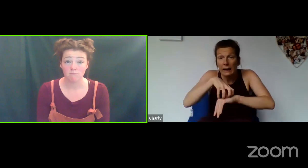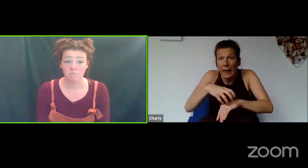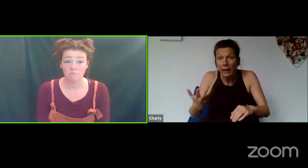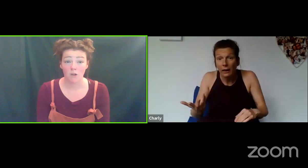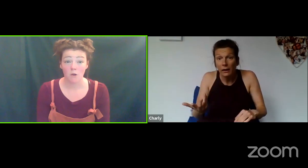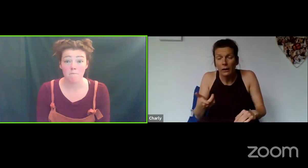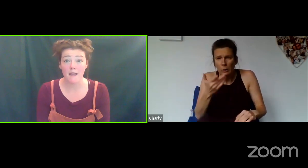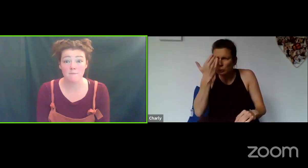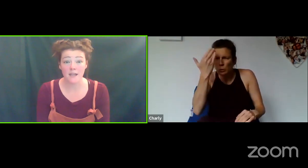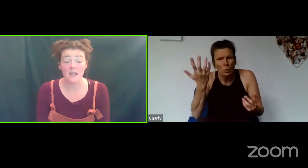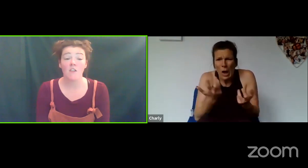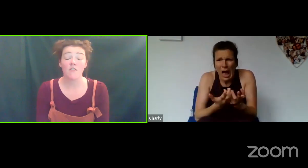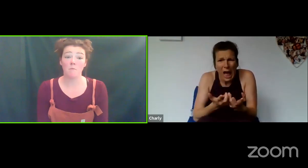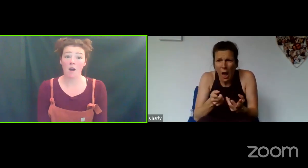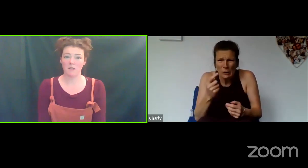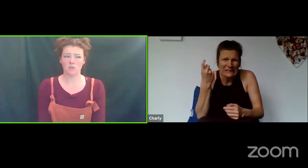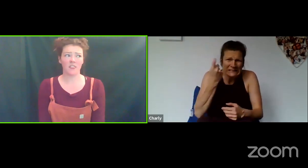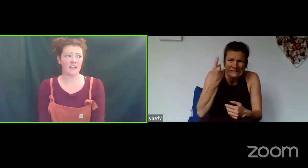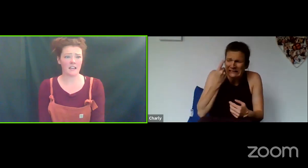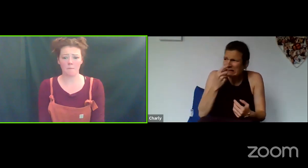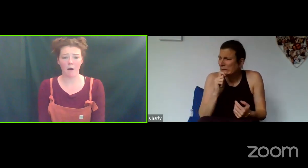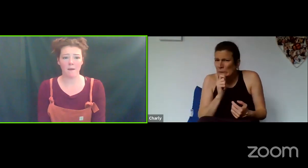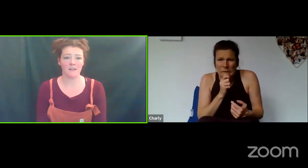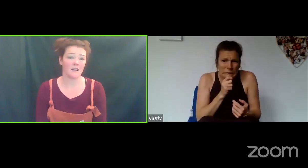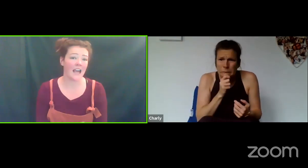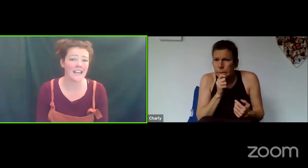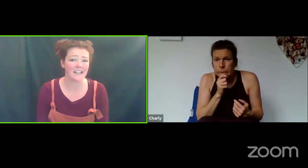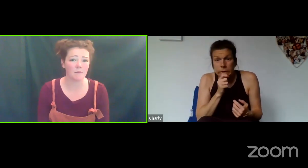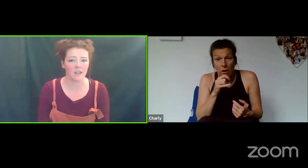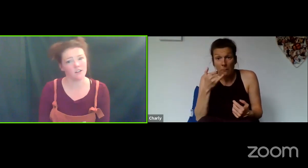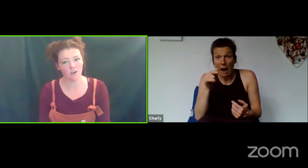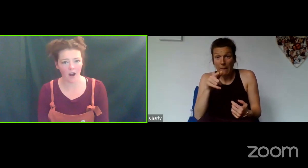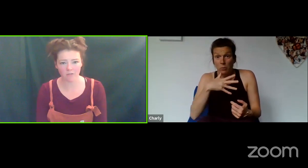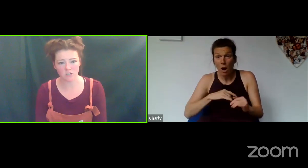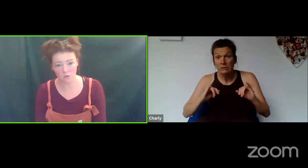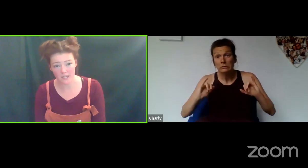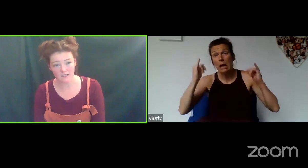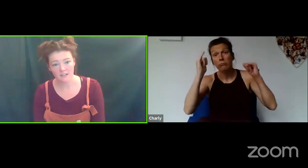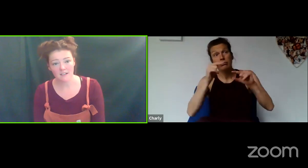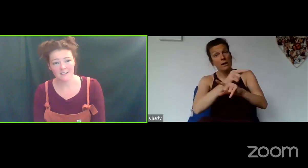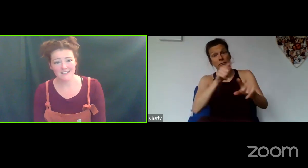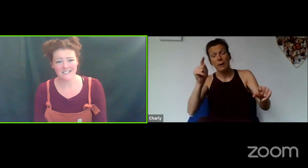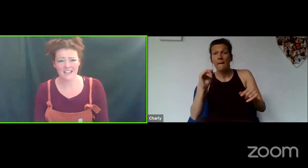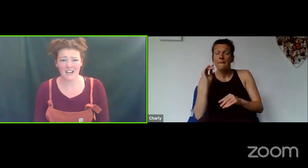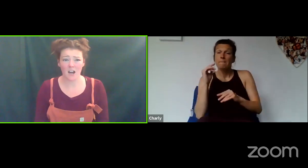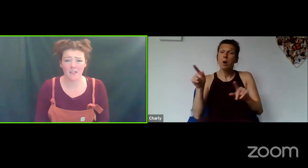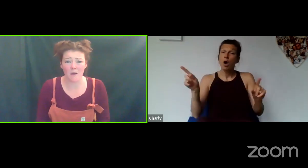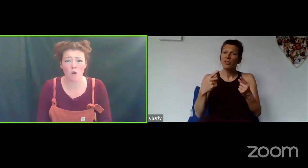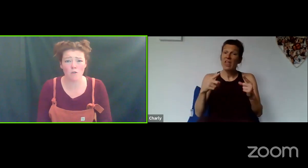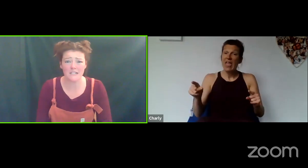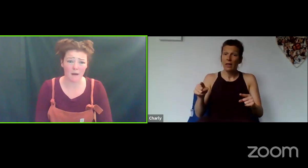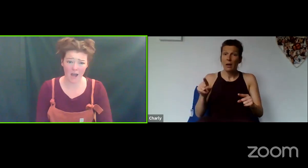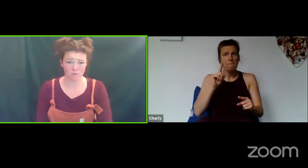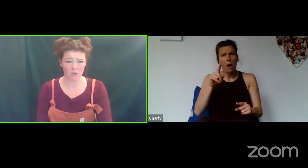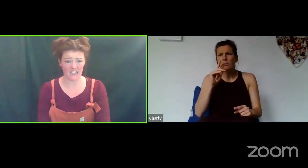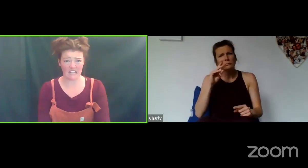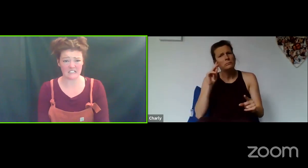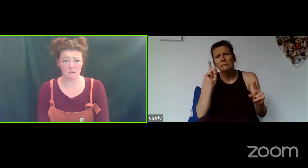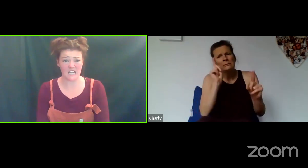Maybe they might be thinking about baking a cake, but they don't know how to do it, so they're kind of worried about everyone thinking it's going to be